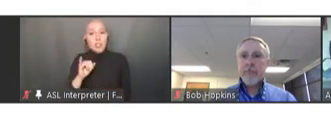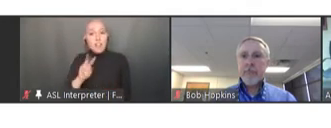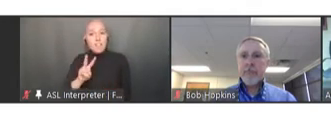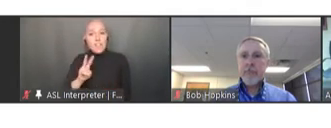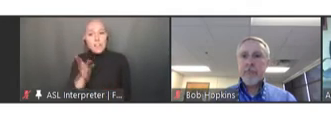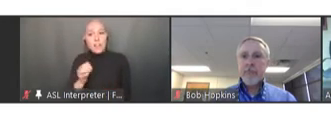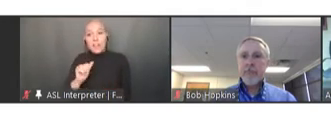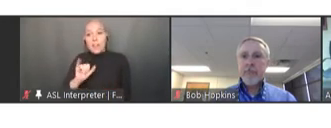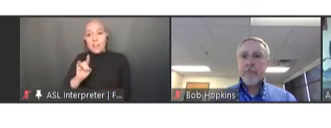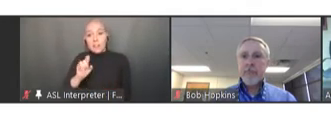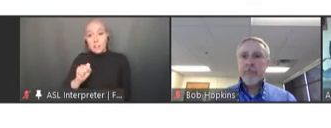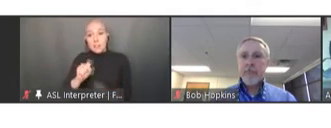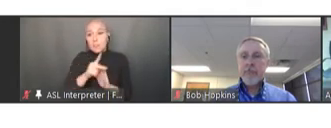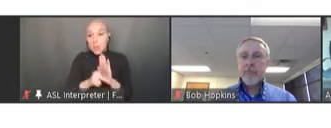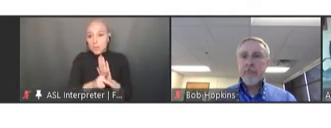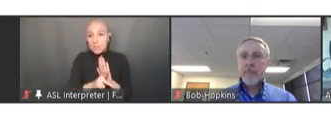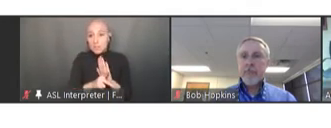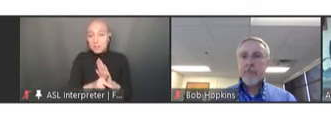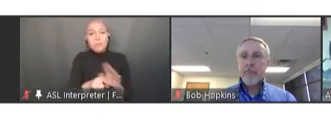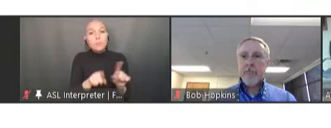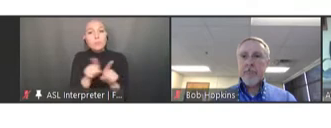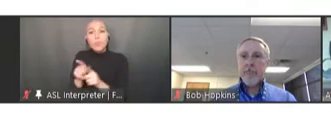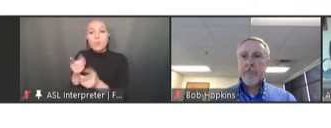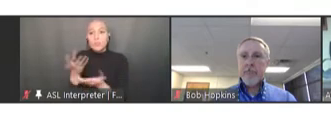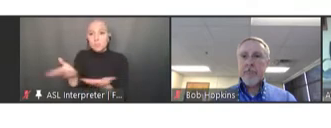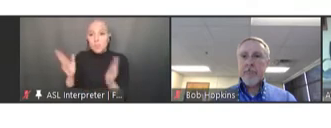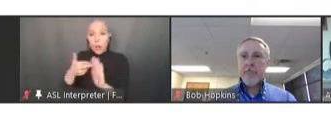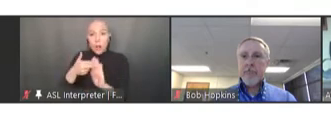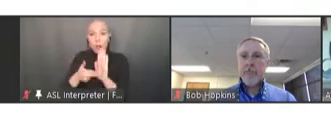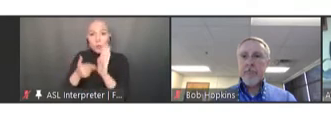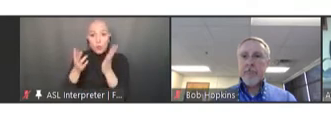as well as our contractors who played pivotal roles in the management of the committee,